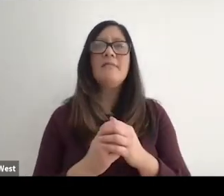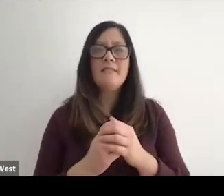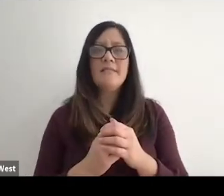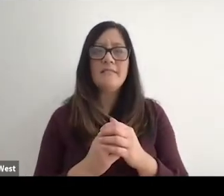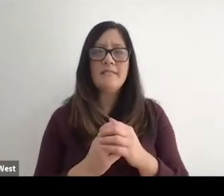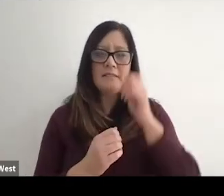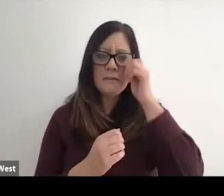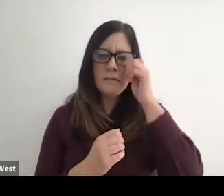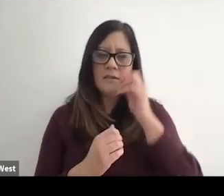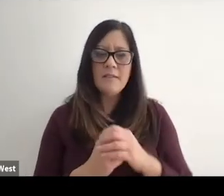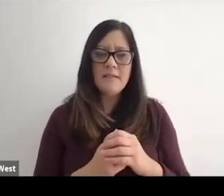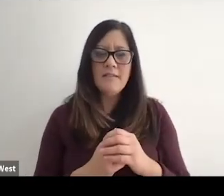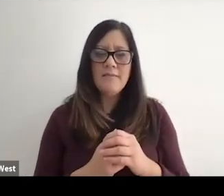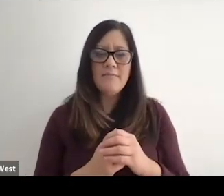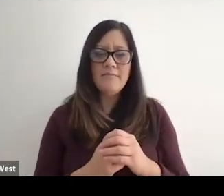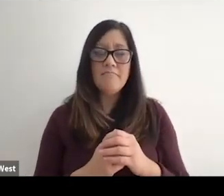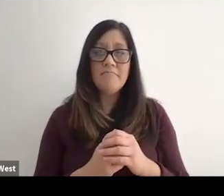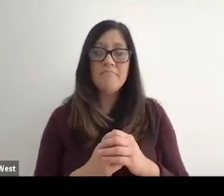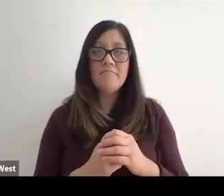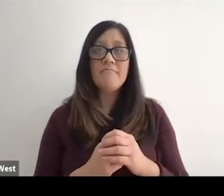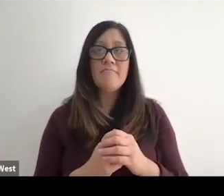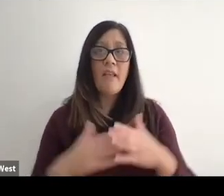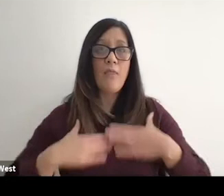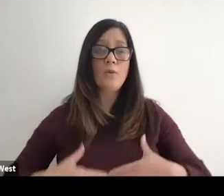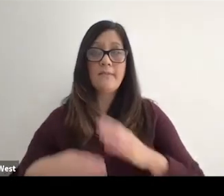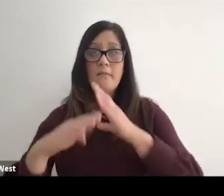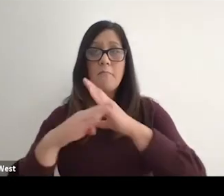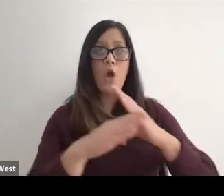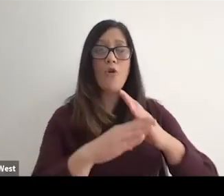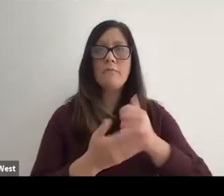them that reduction that they really the physical barriers help a lot of people,